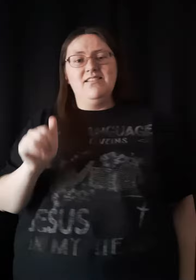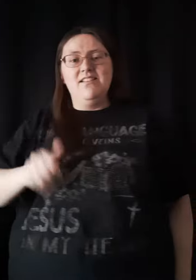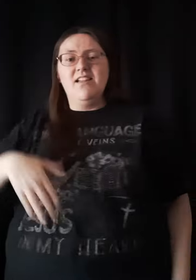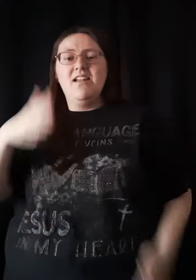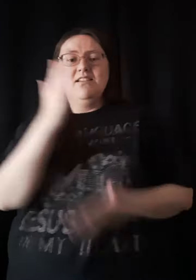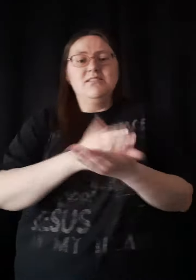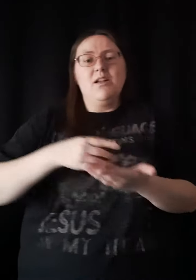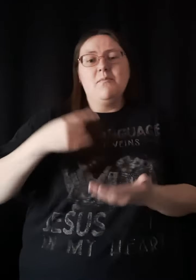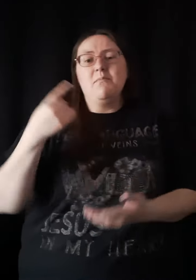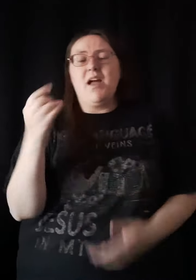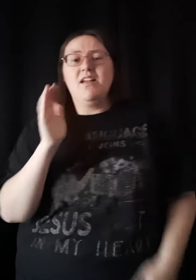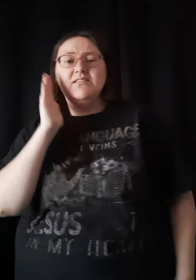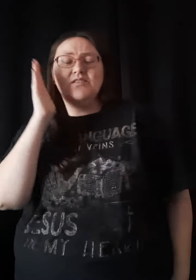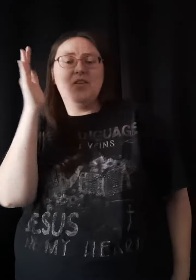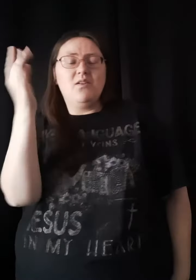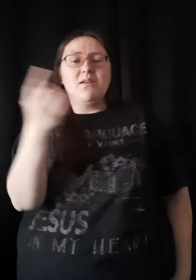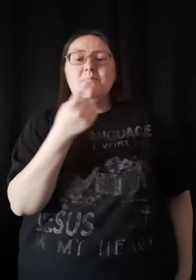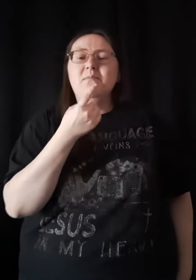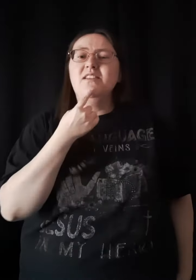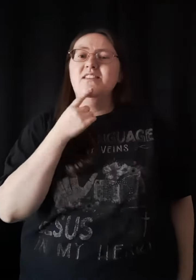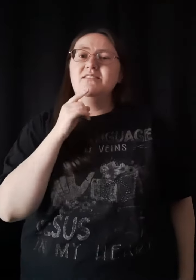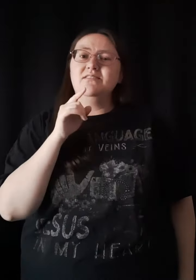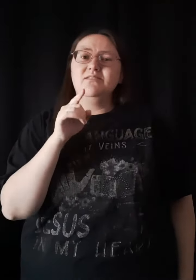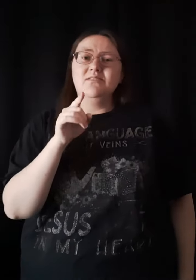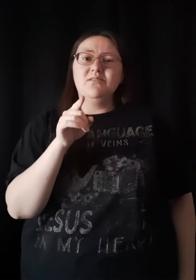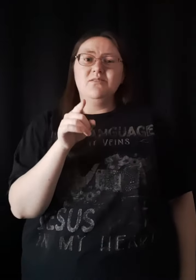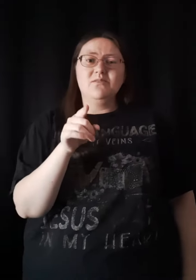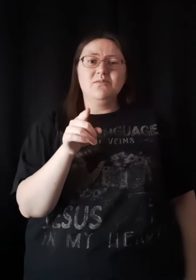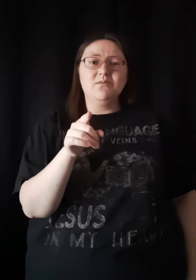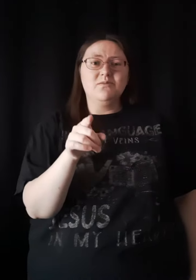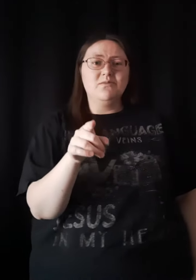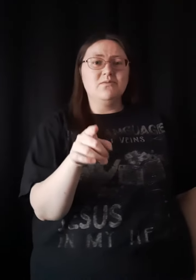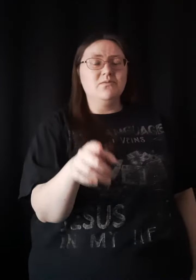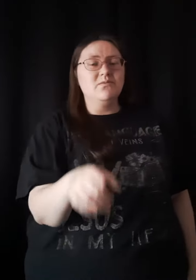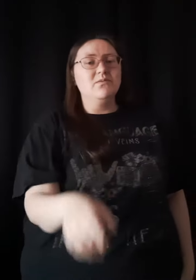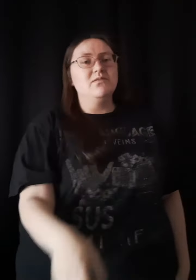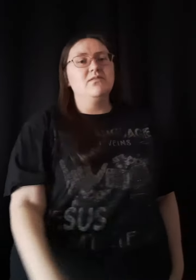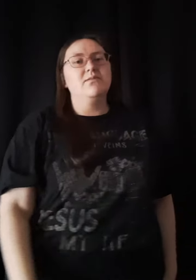Somebody is gonna miss you